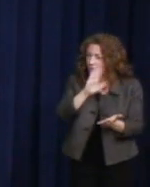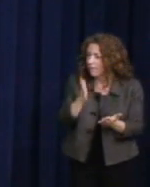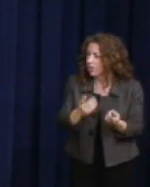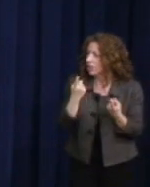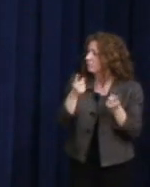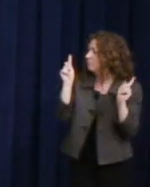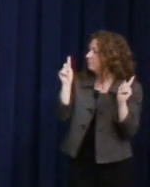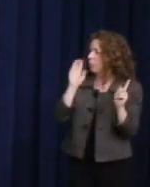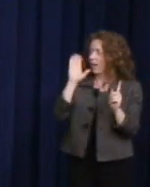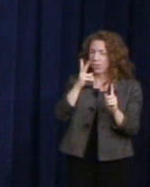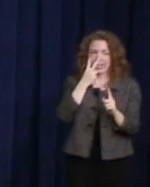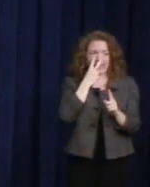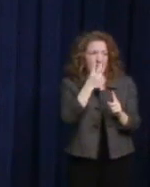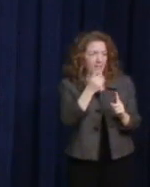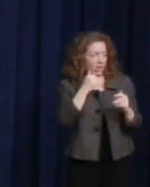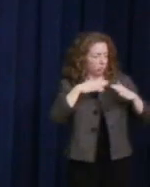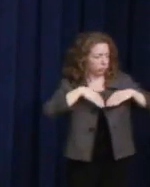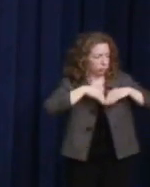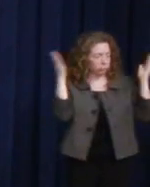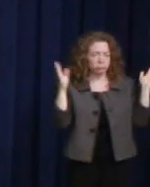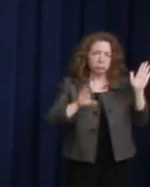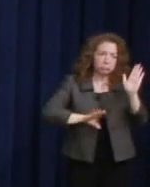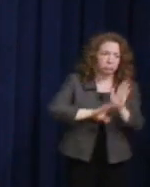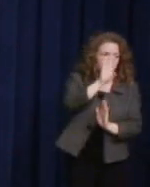And it's been just my great honor to know one